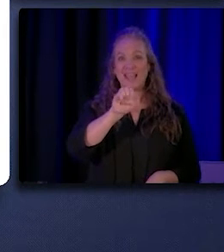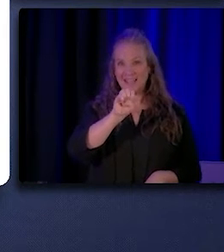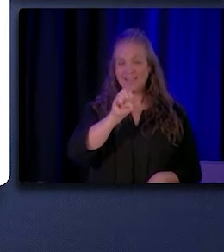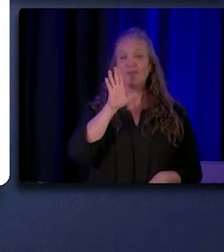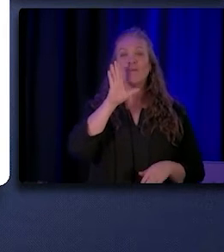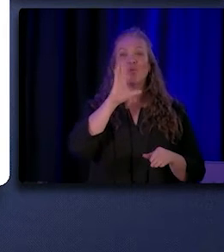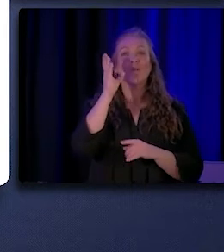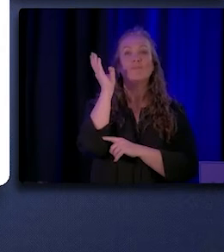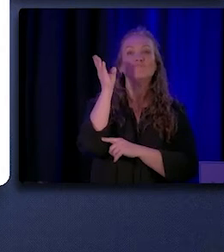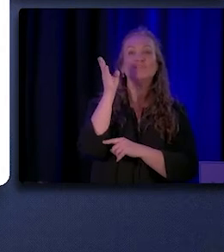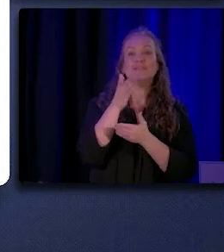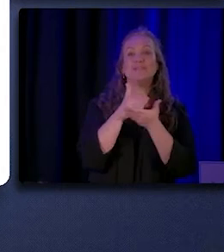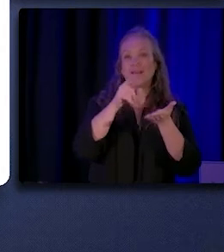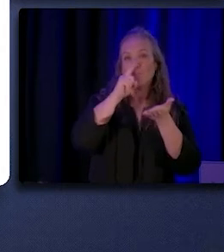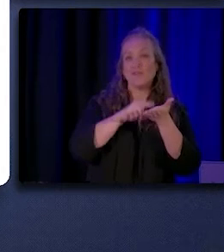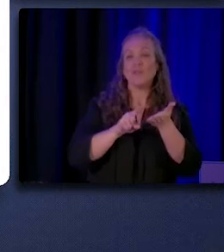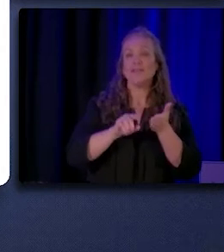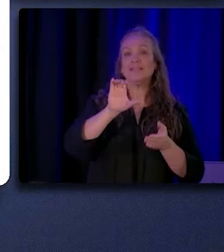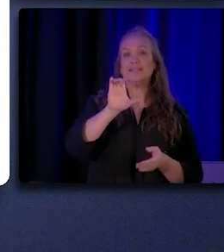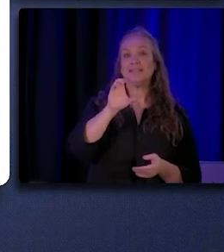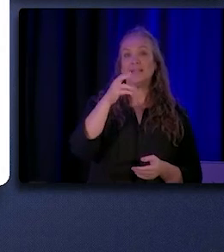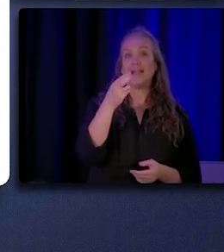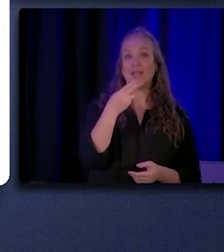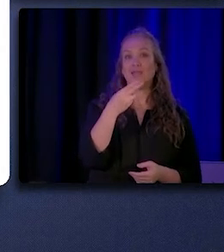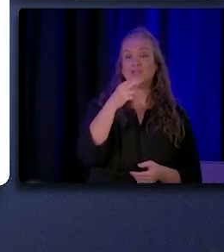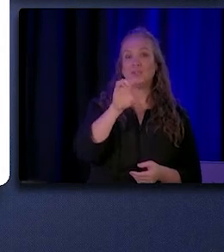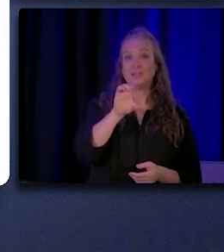that CHCF has funded to reinforce some of the evidence